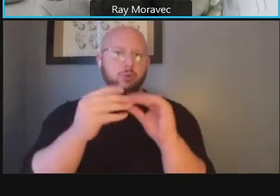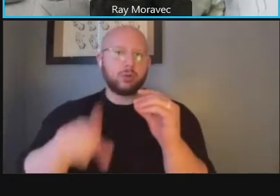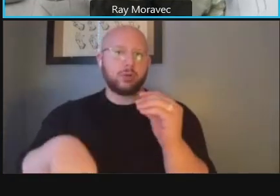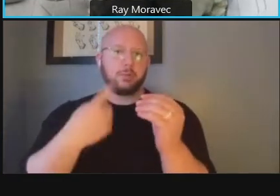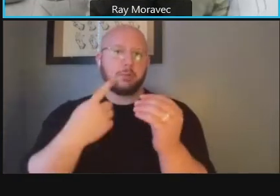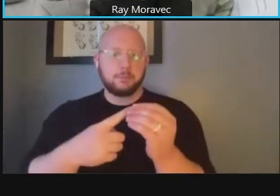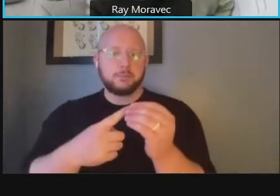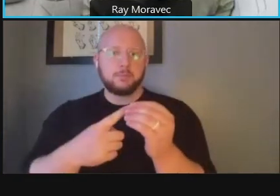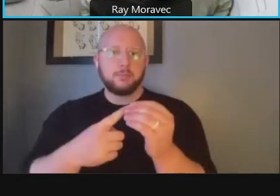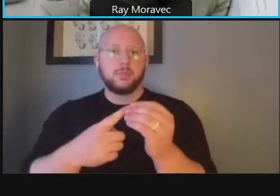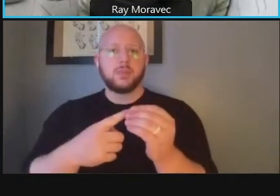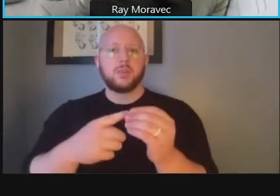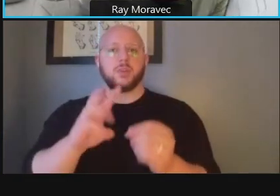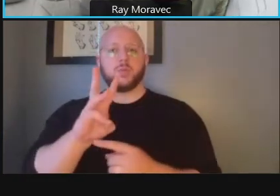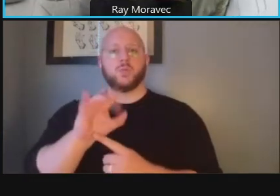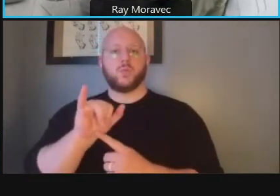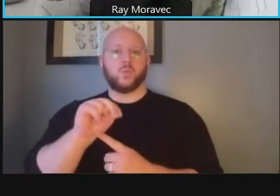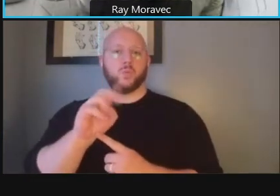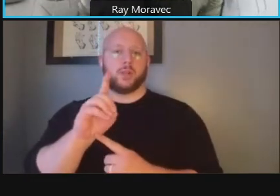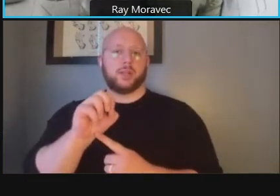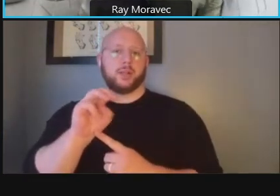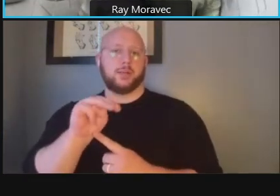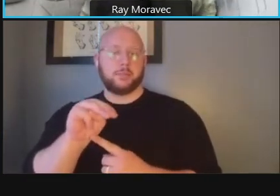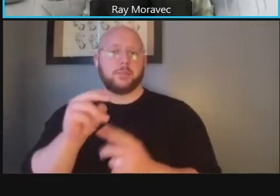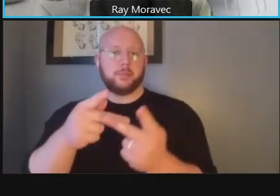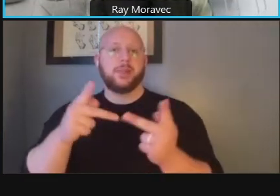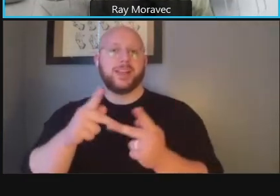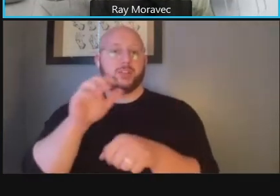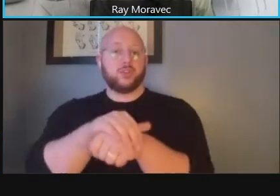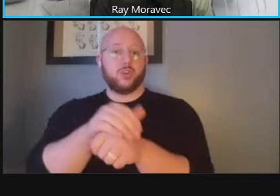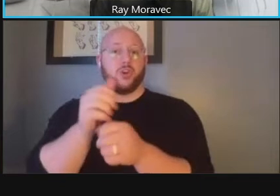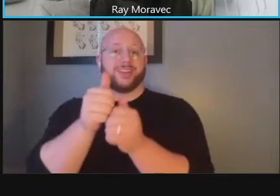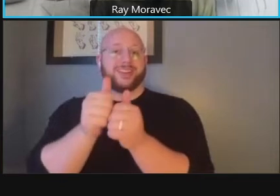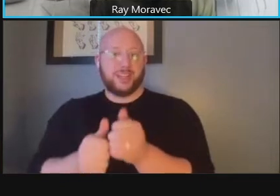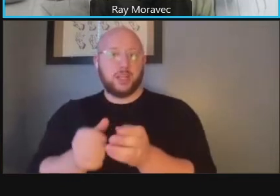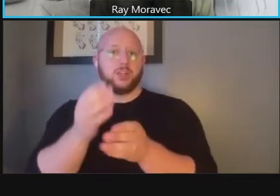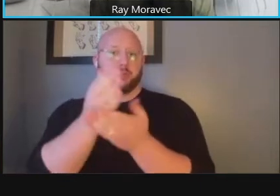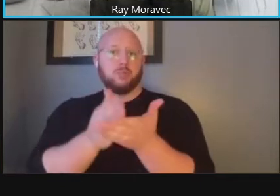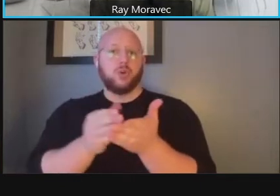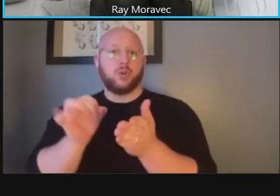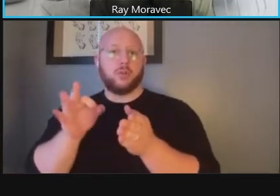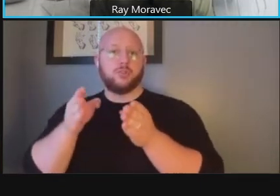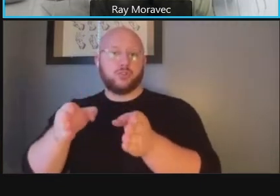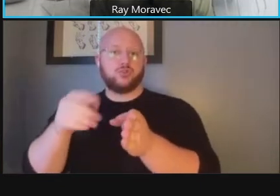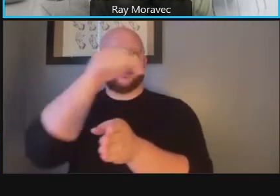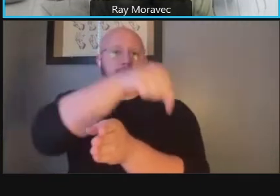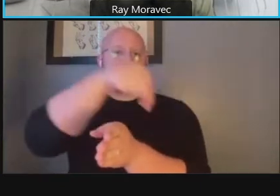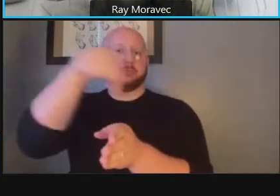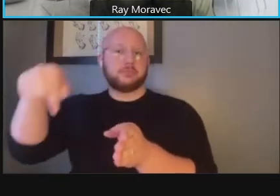at wyndham place on each side with some of the resident retail but there are considerations